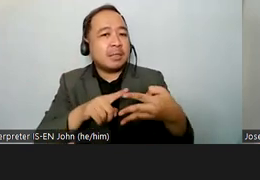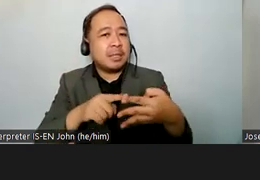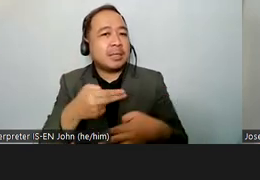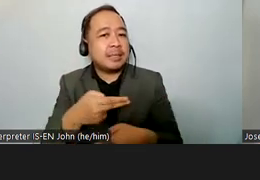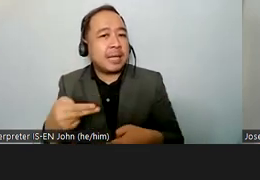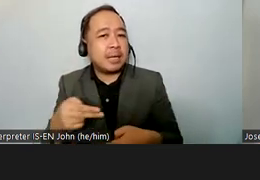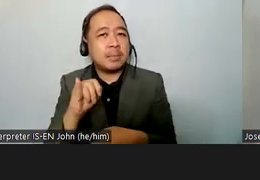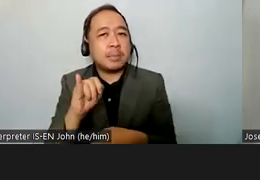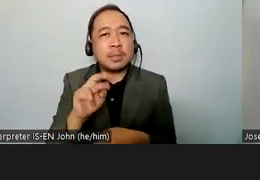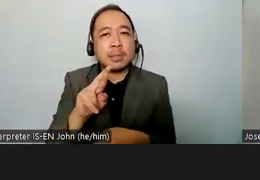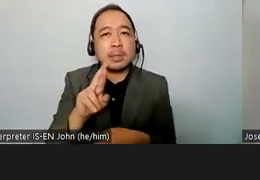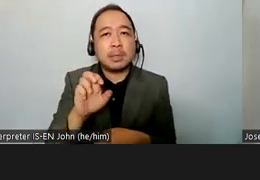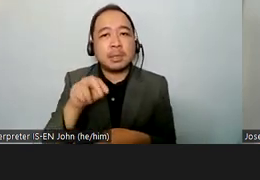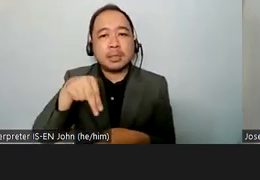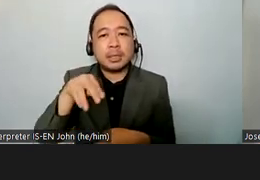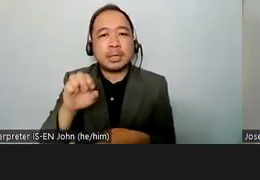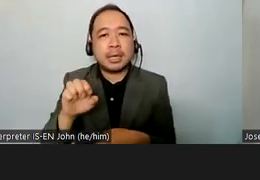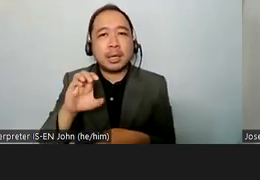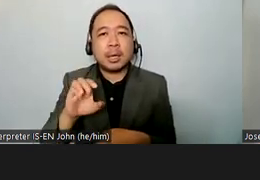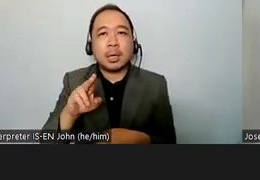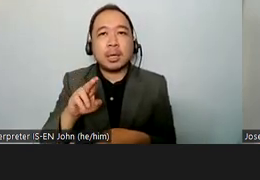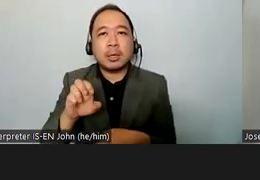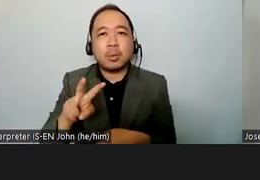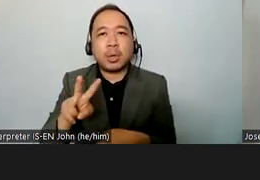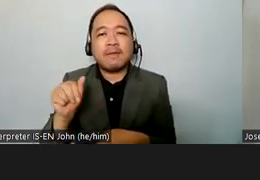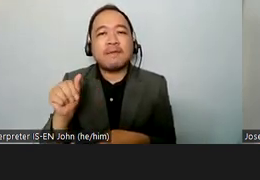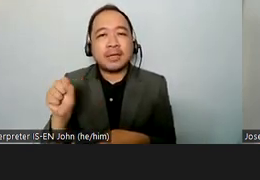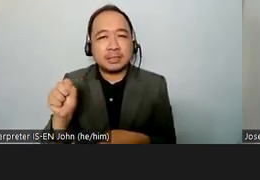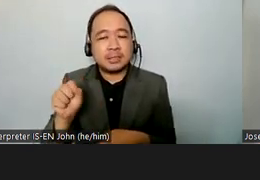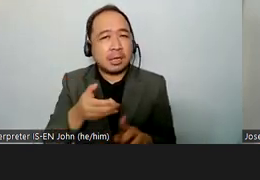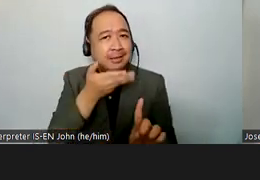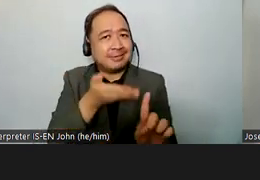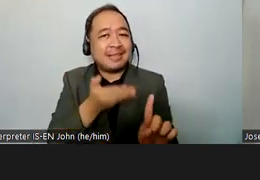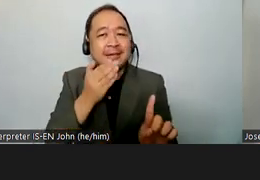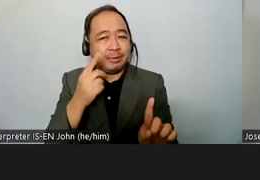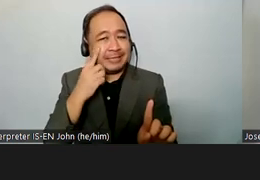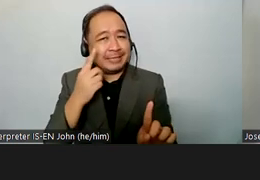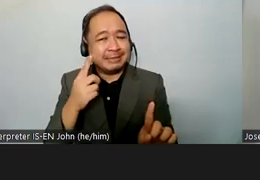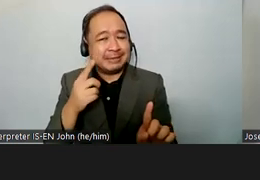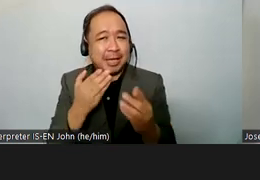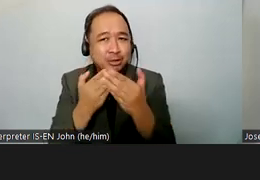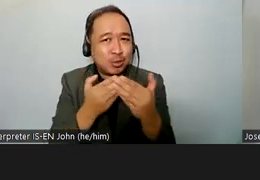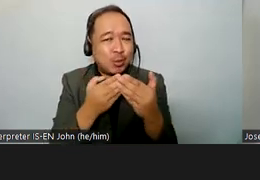she's still a high school student as 19 years old with a visual disability